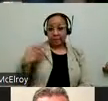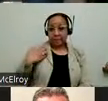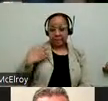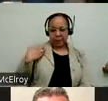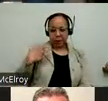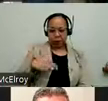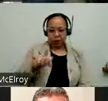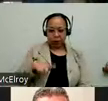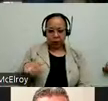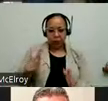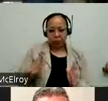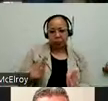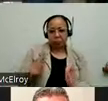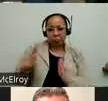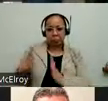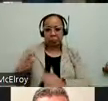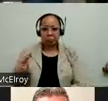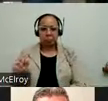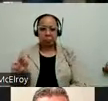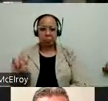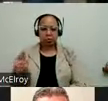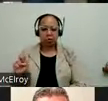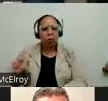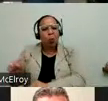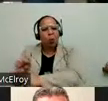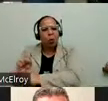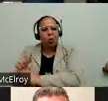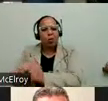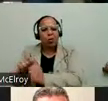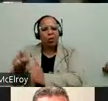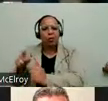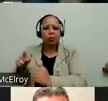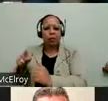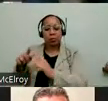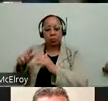Jane who works in diversity at Walgreens.